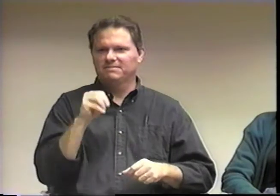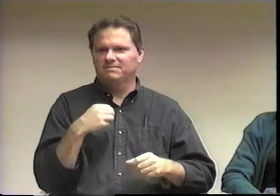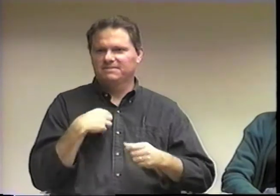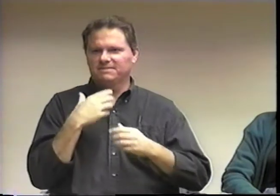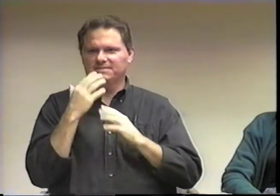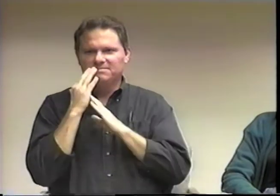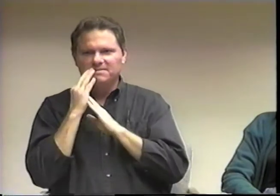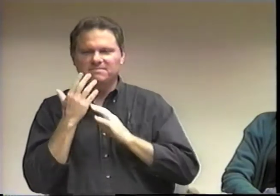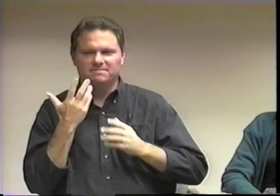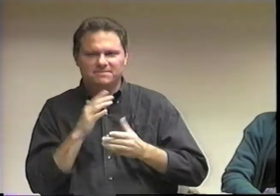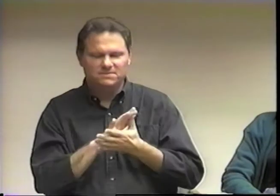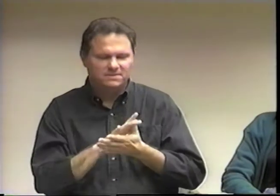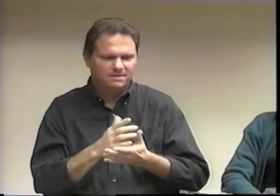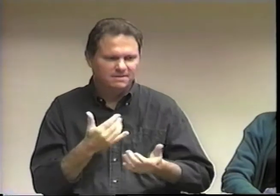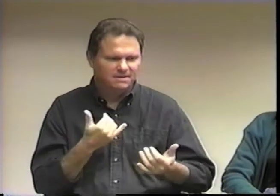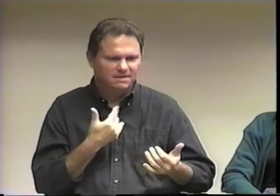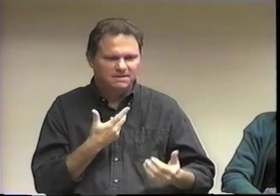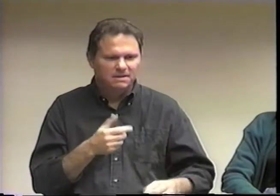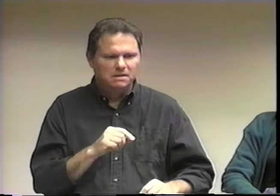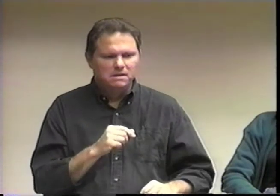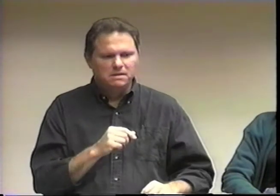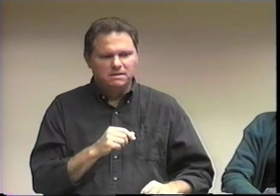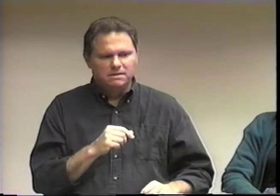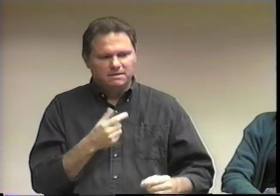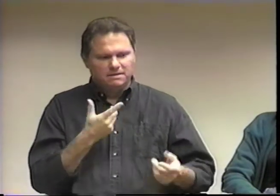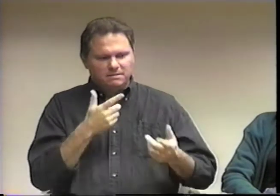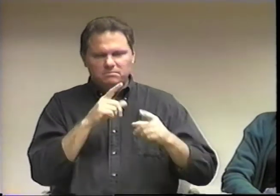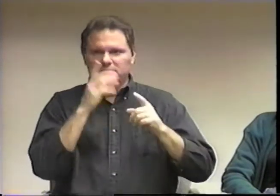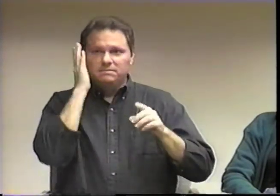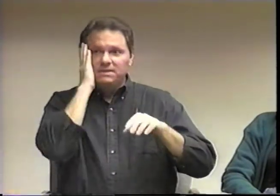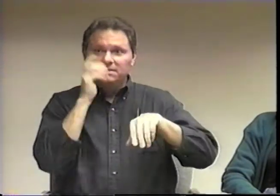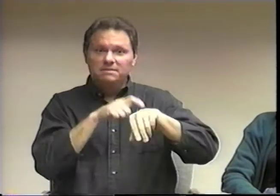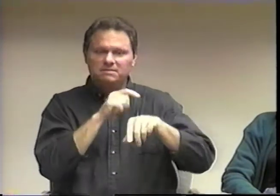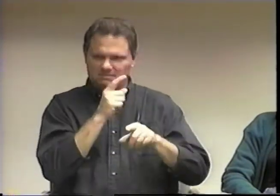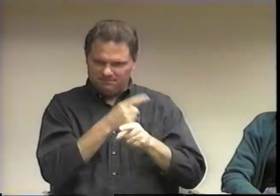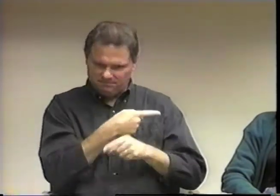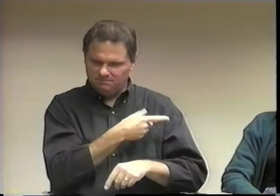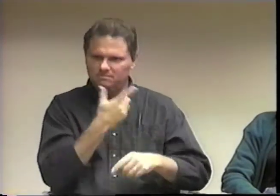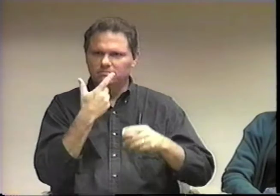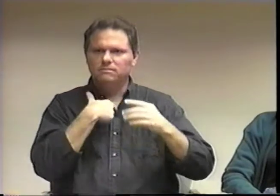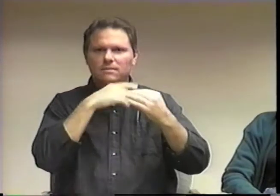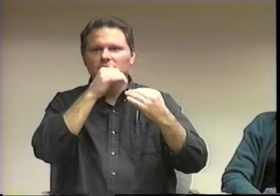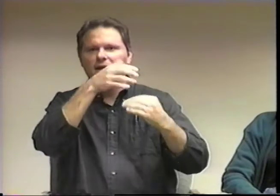just to see how long before they would notice me. When they would finally catch me, they would tell me to knock it off.